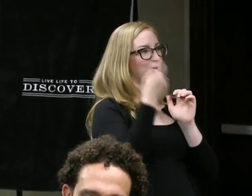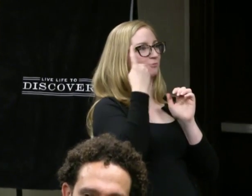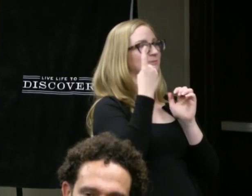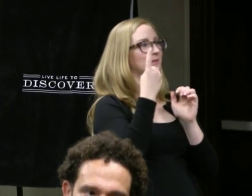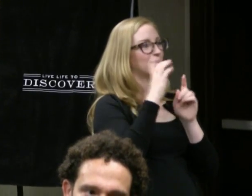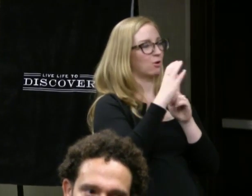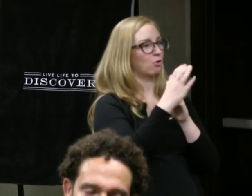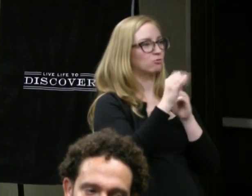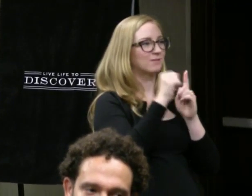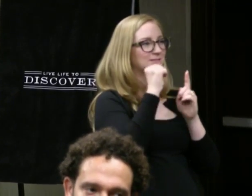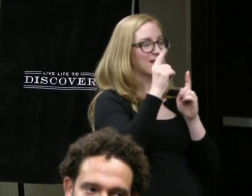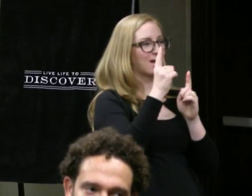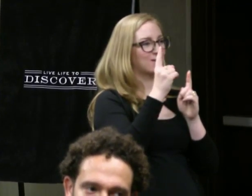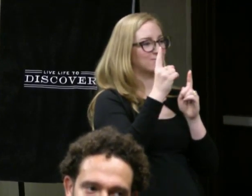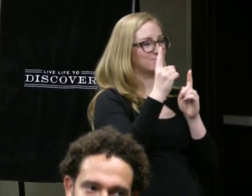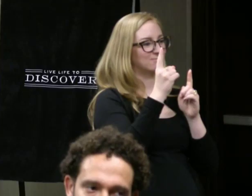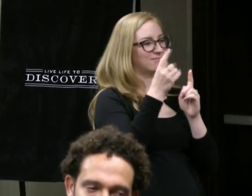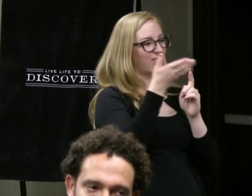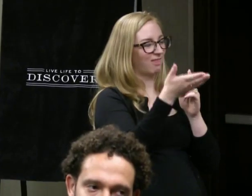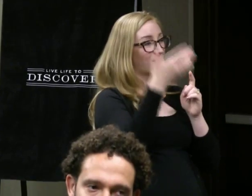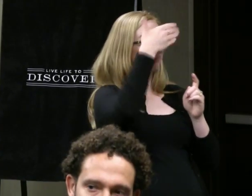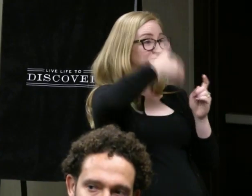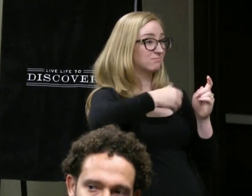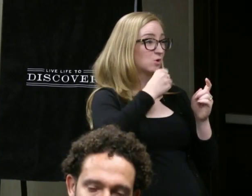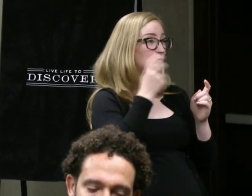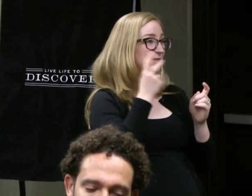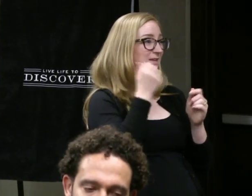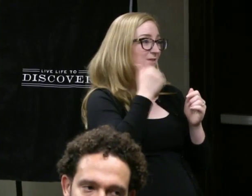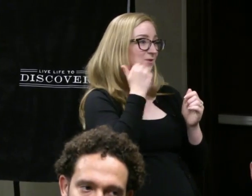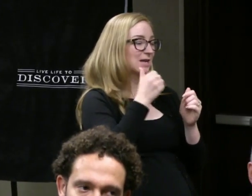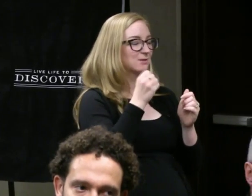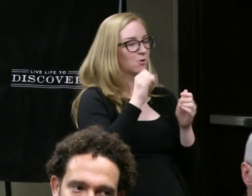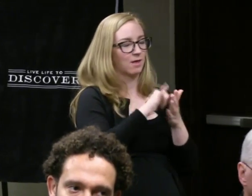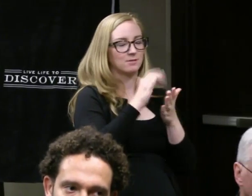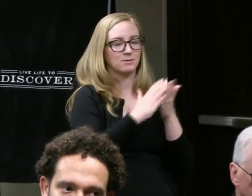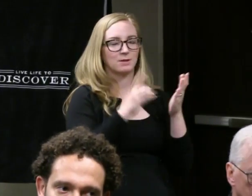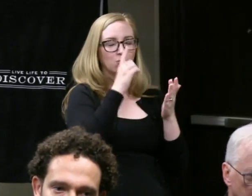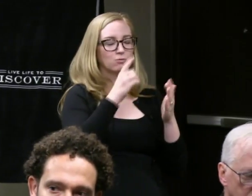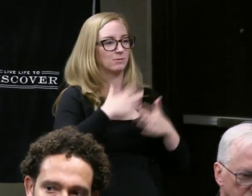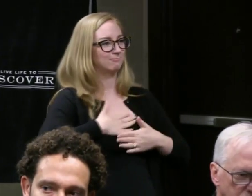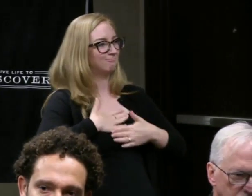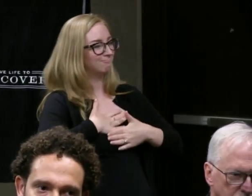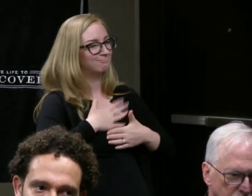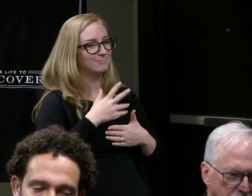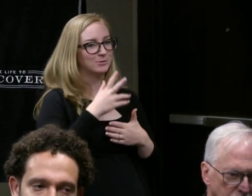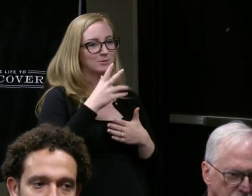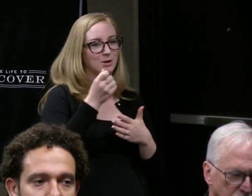in the mainstream, so that's something I really appreciate hearing you guys talk about.